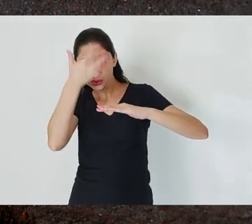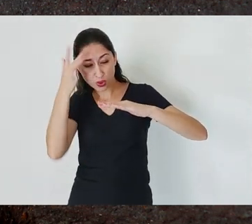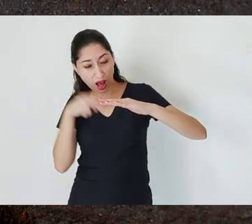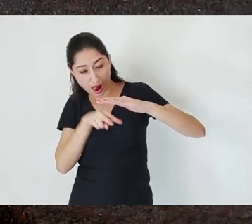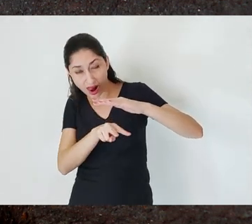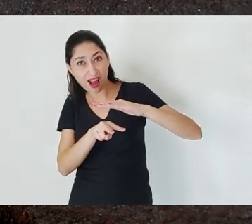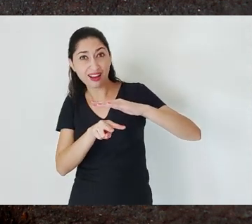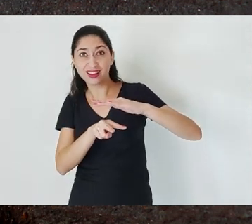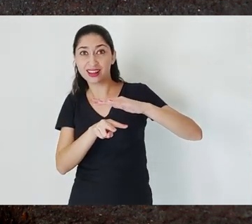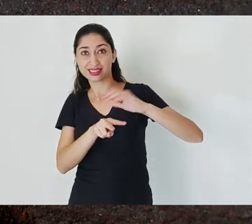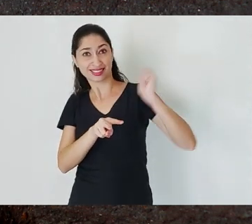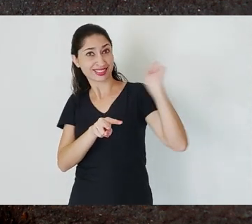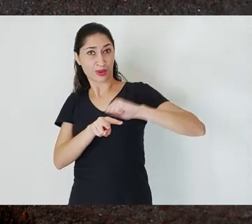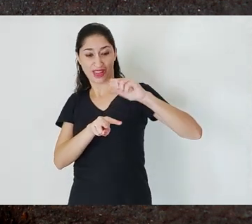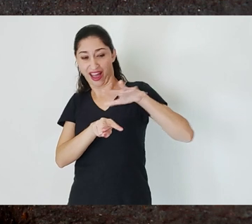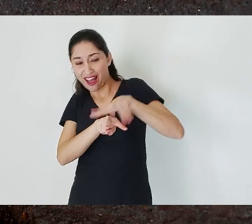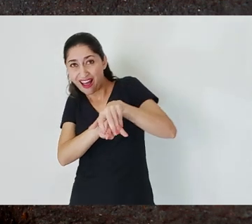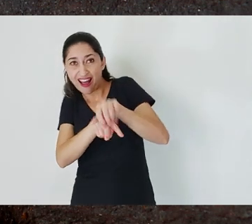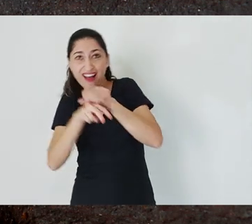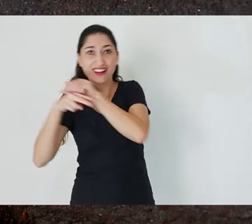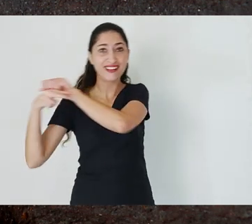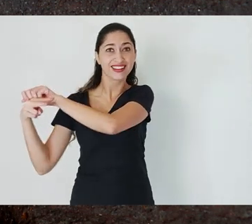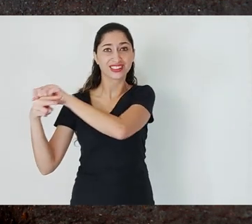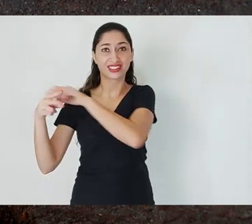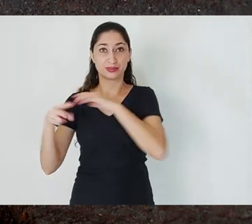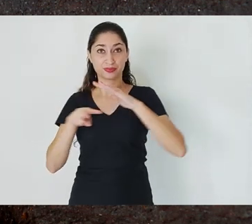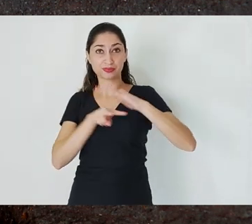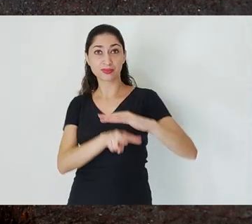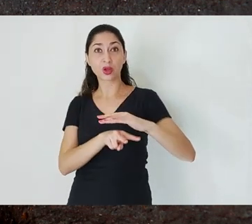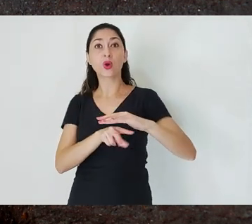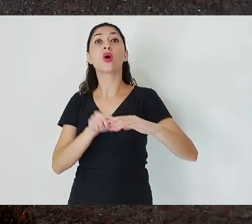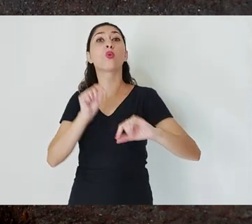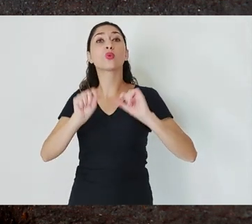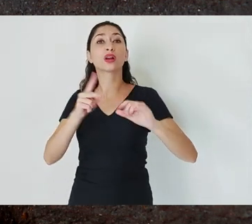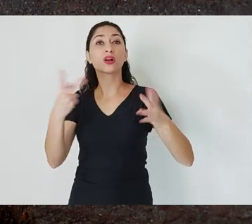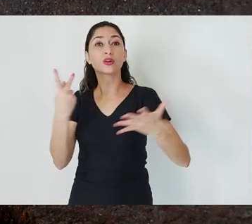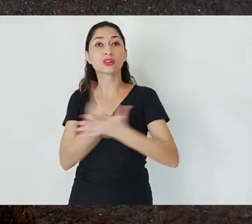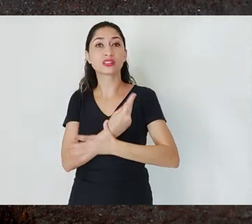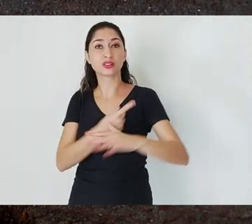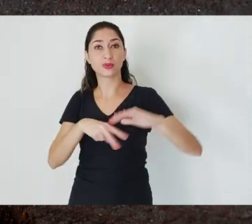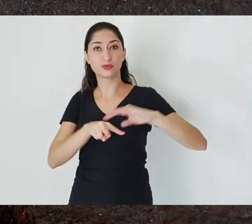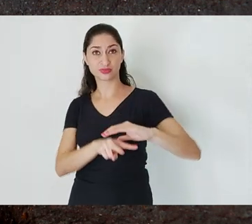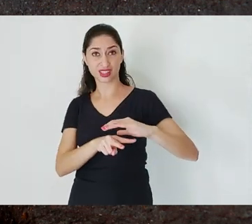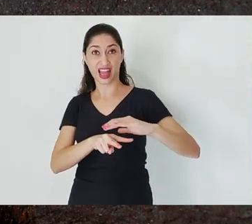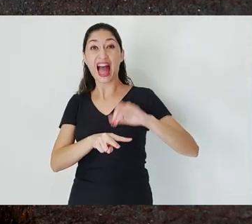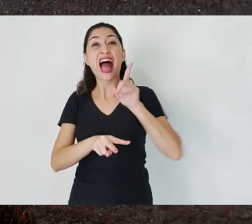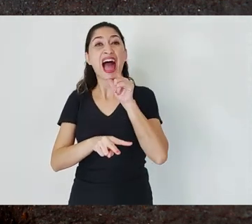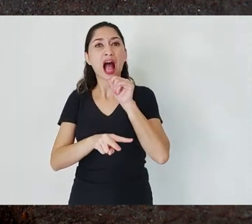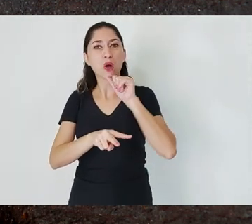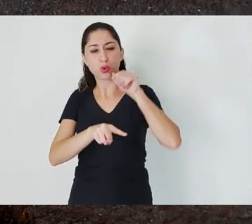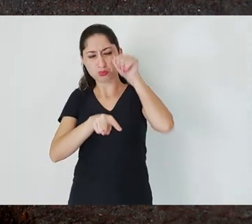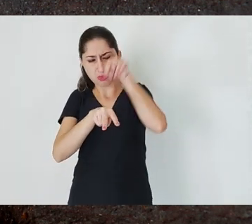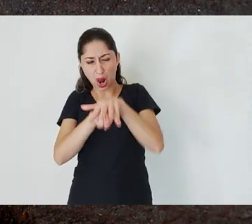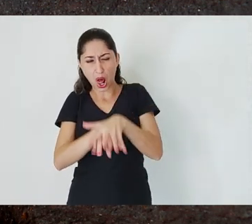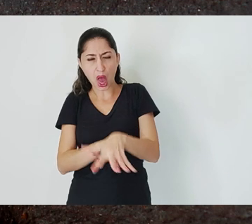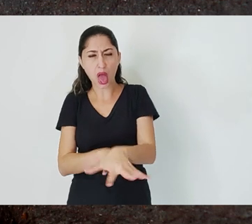there was no way to rescue them. To lessen the suffering of these people, the mine was flooded with them inside.